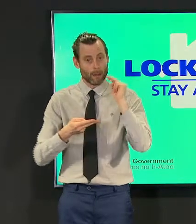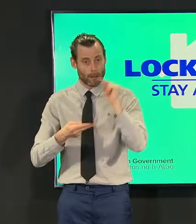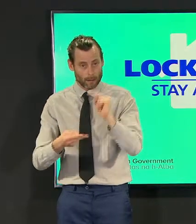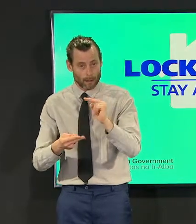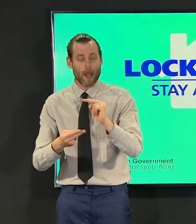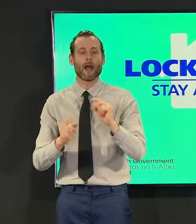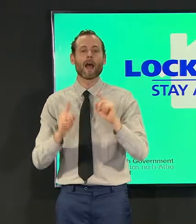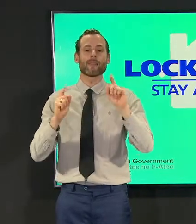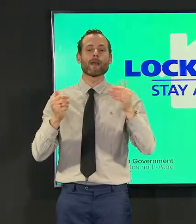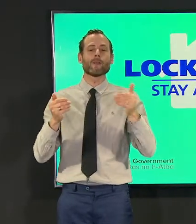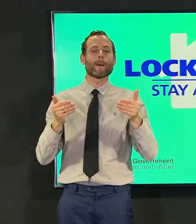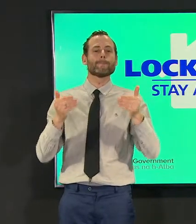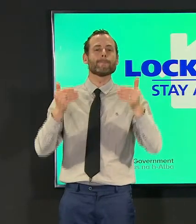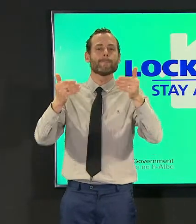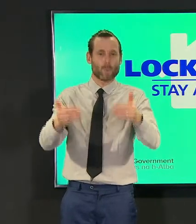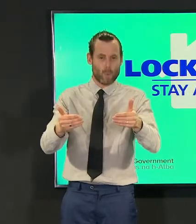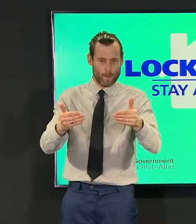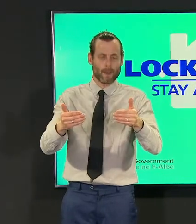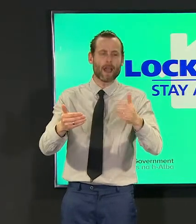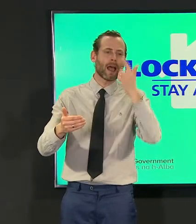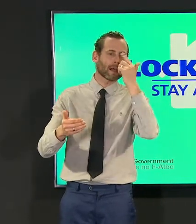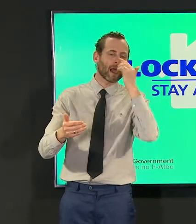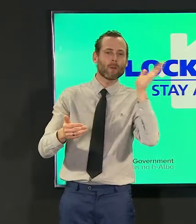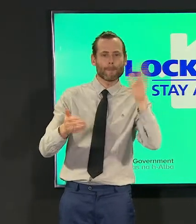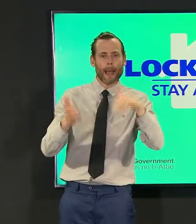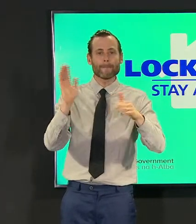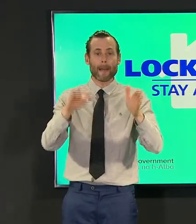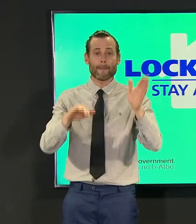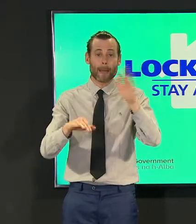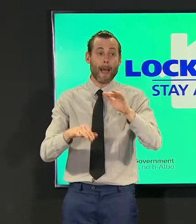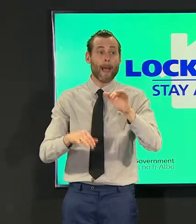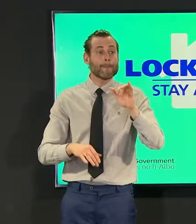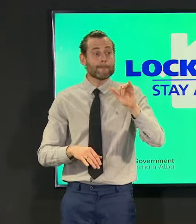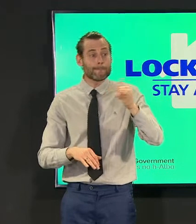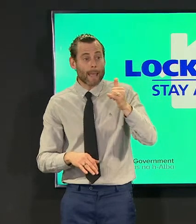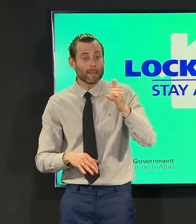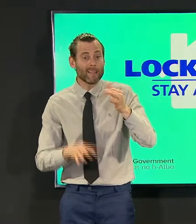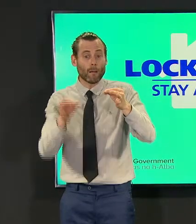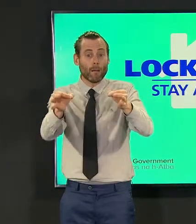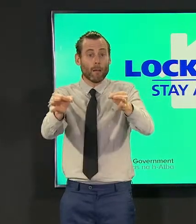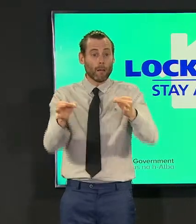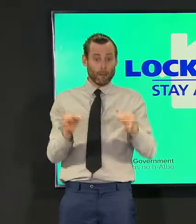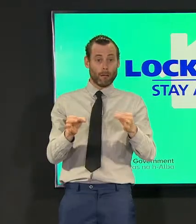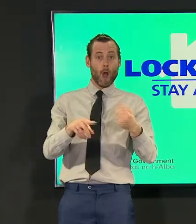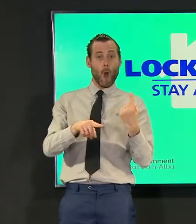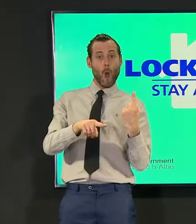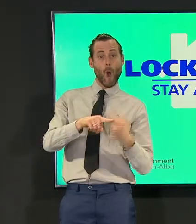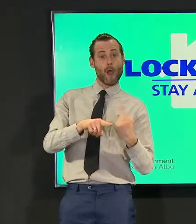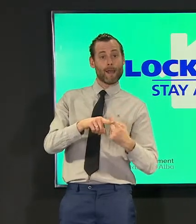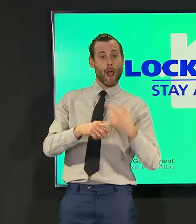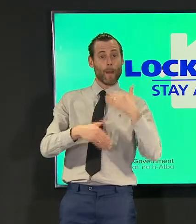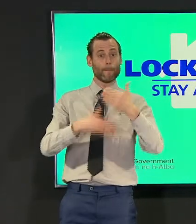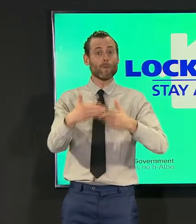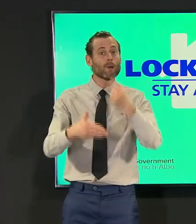other stages then we may be able to move faster but at this point we our headroom